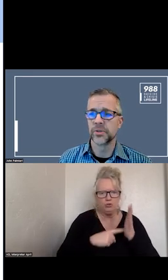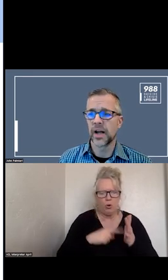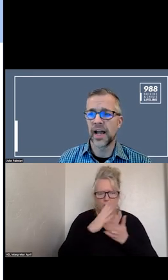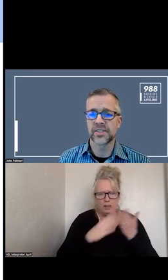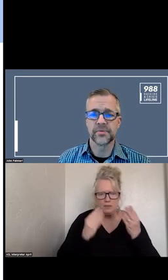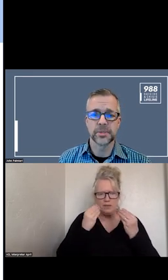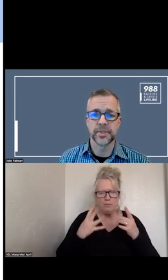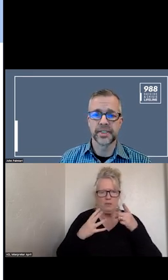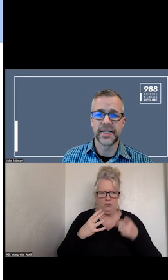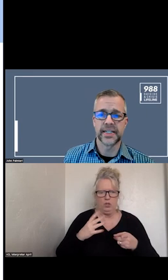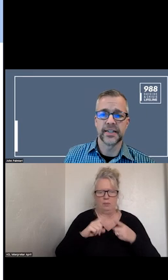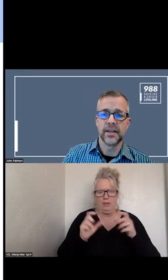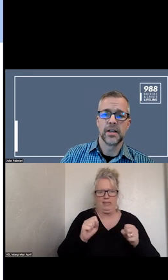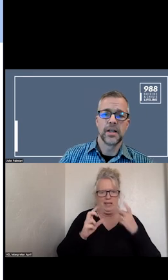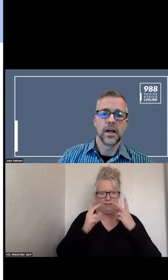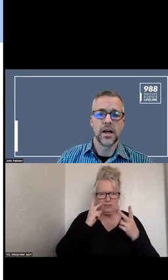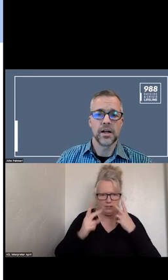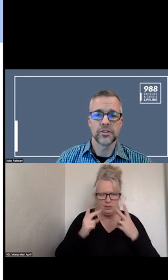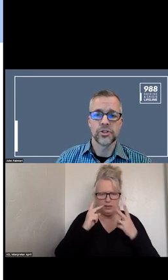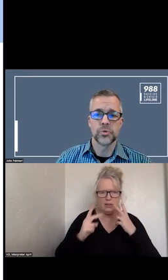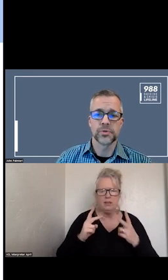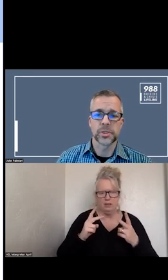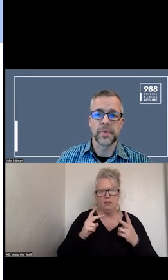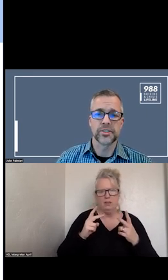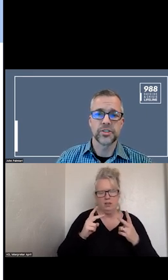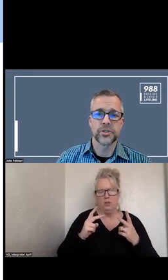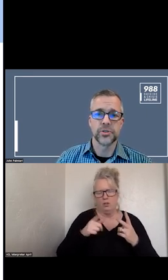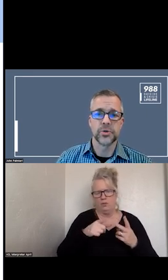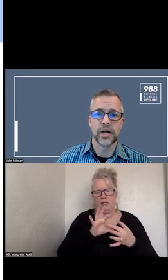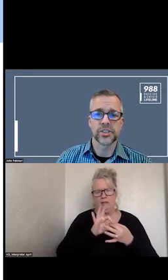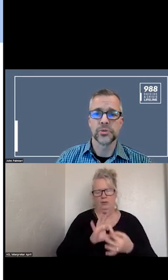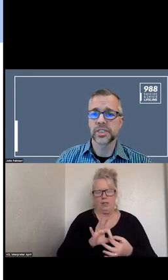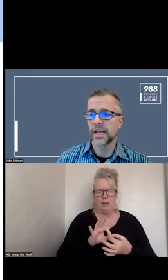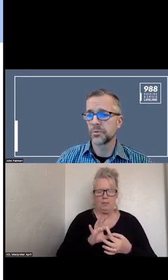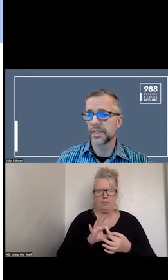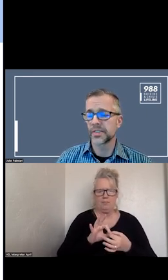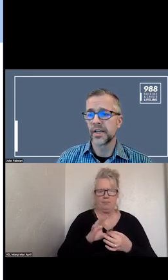HAVE SOME VISIBILITY IN TO WITH RESPECT TO SUICIDE RISK.